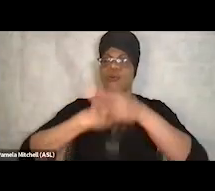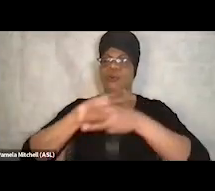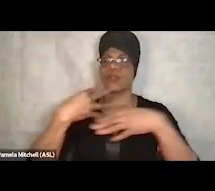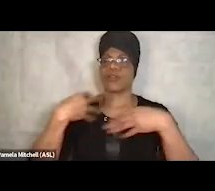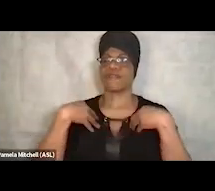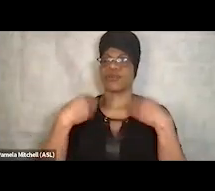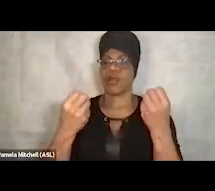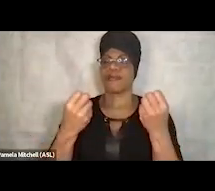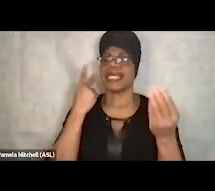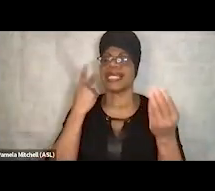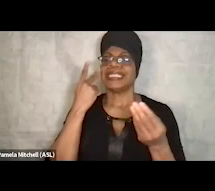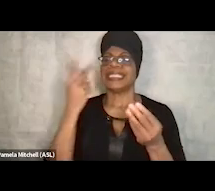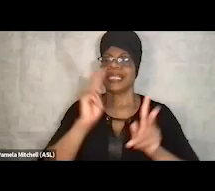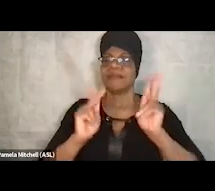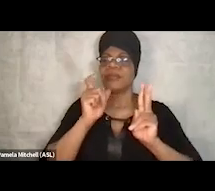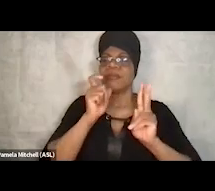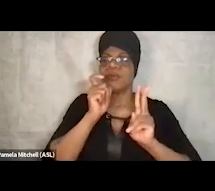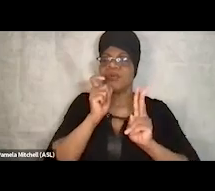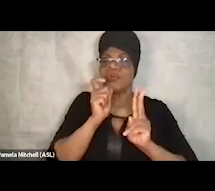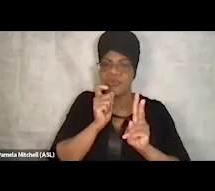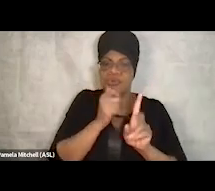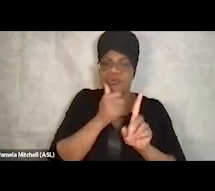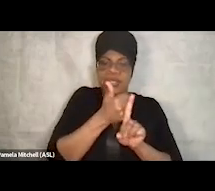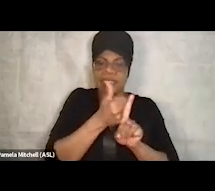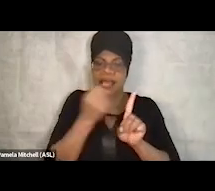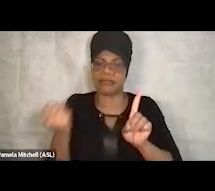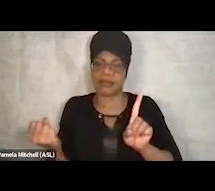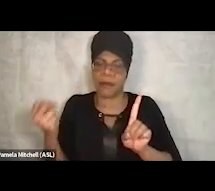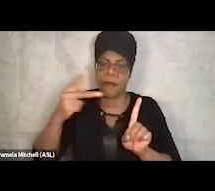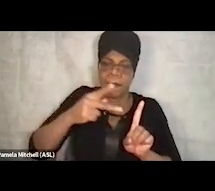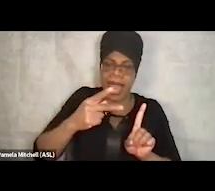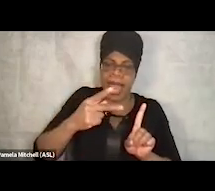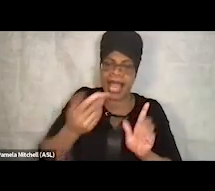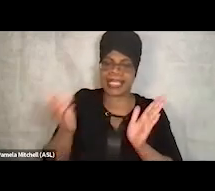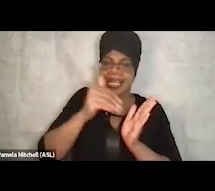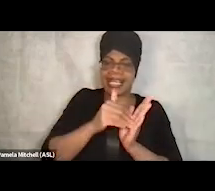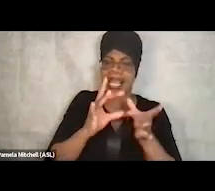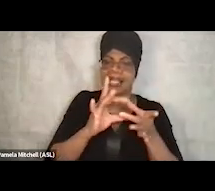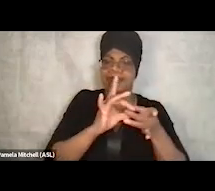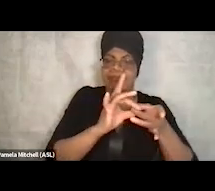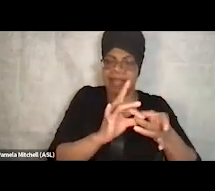you know, be in a place where they've been reunited and are in a career path or education path, it's like seeing miracles.